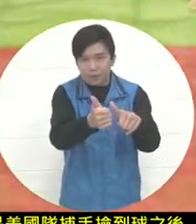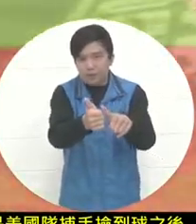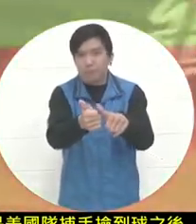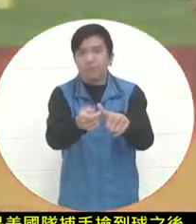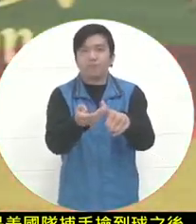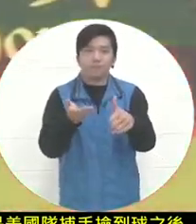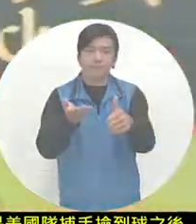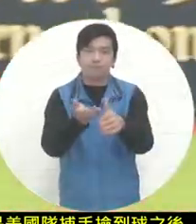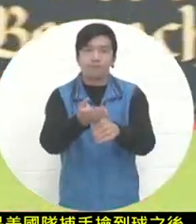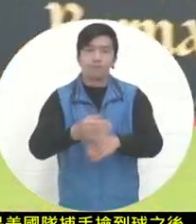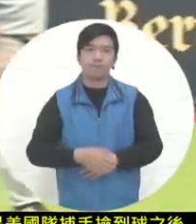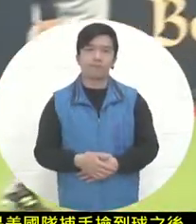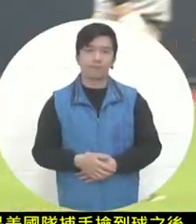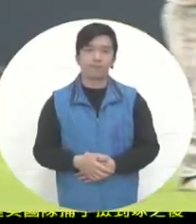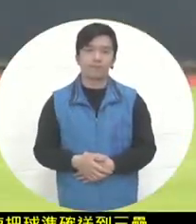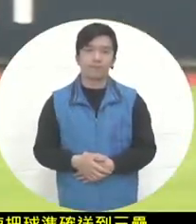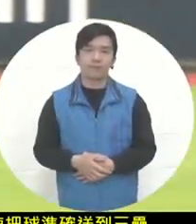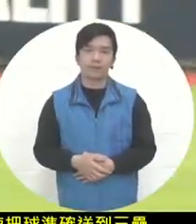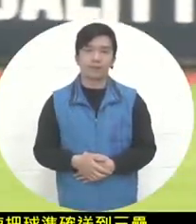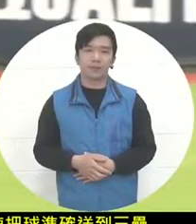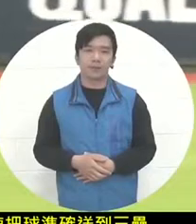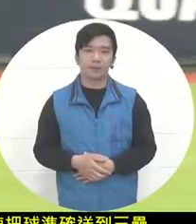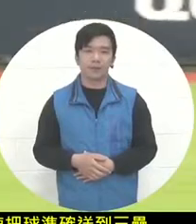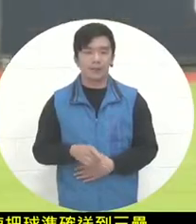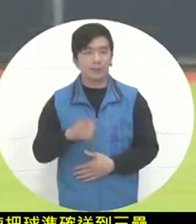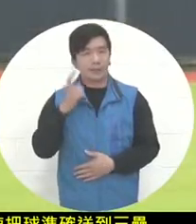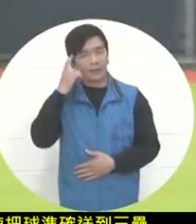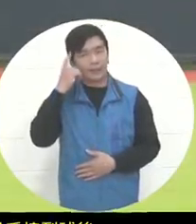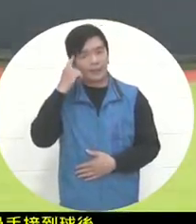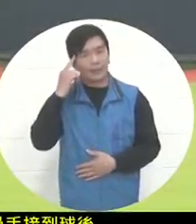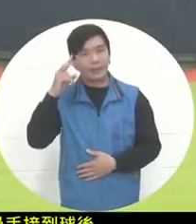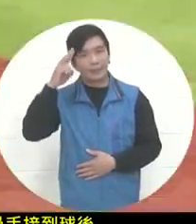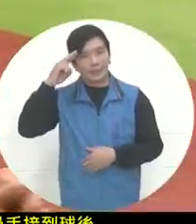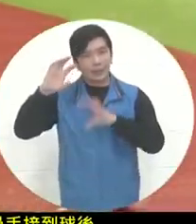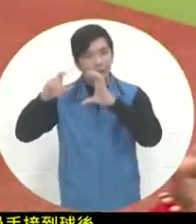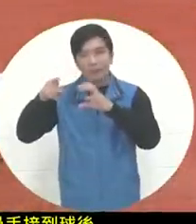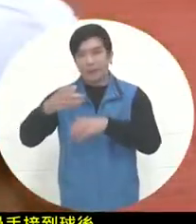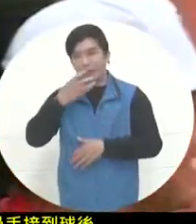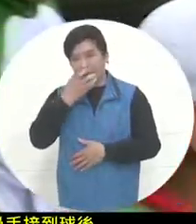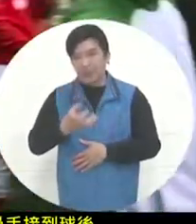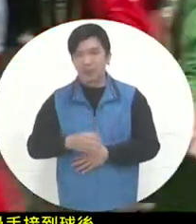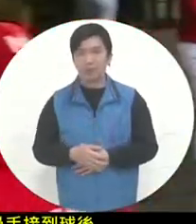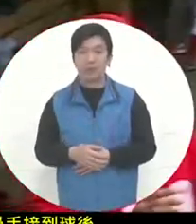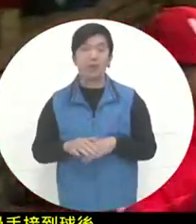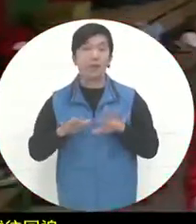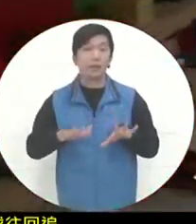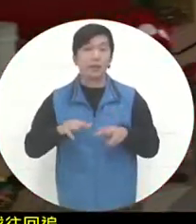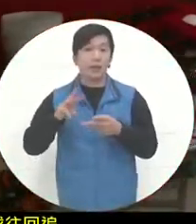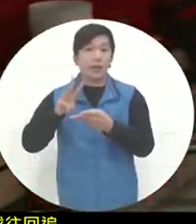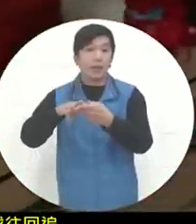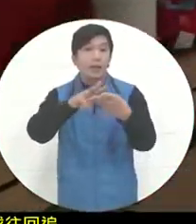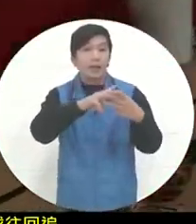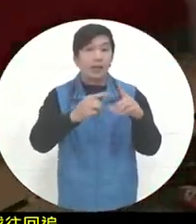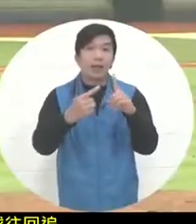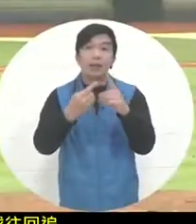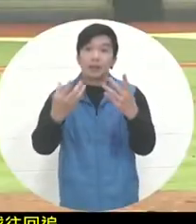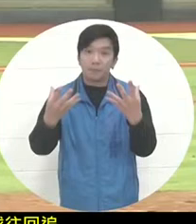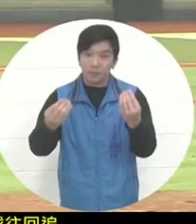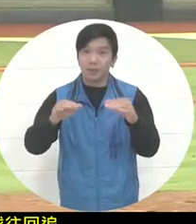. For Mexico, the out was relatively huge because the bases were clear and there was still a 12-point gap in the score.